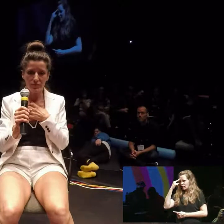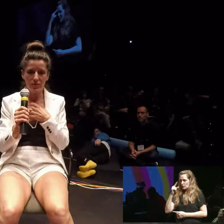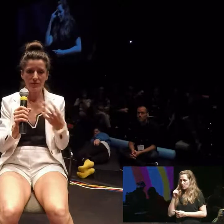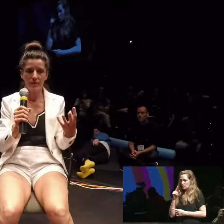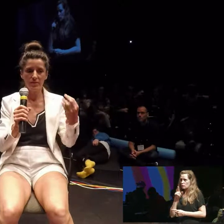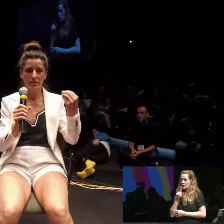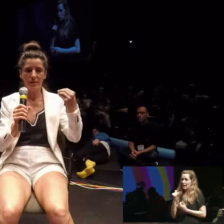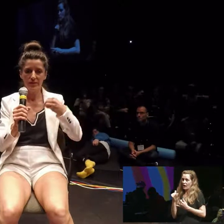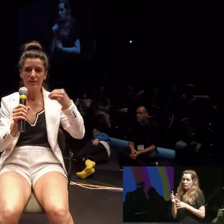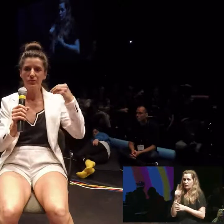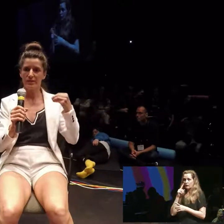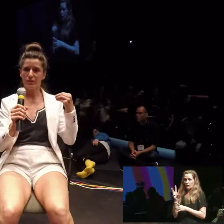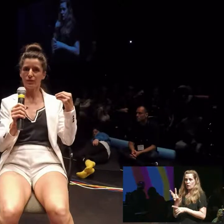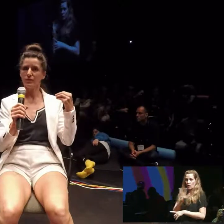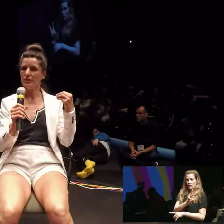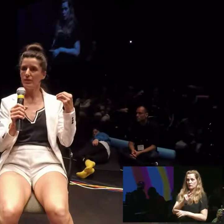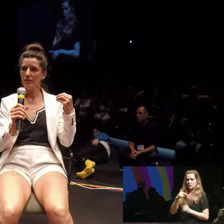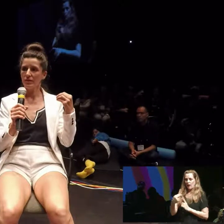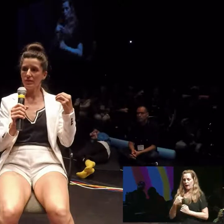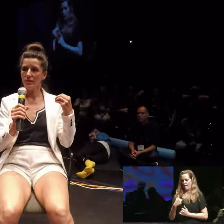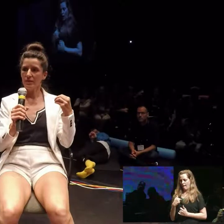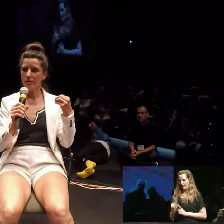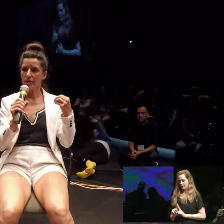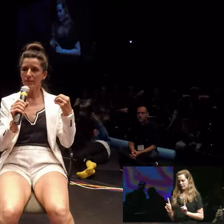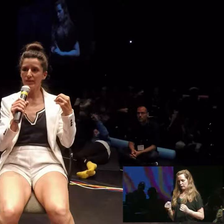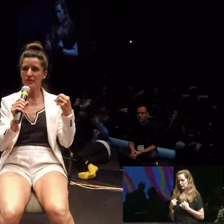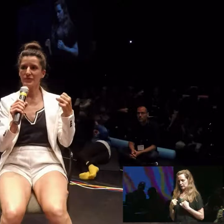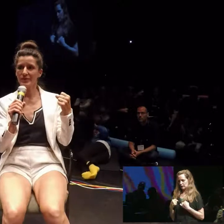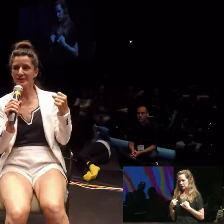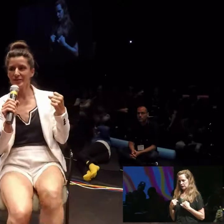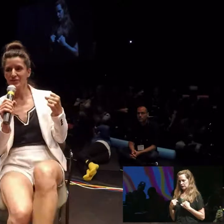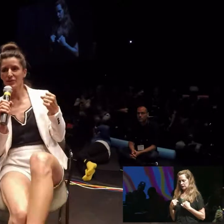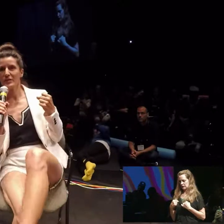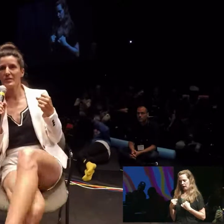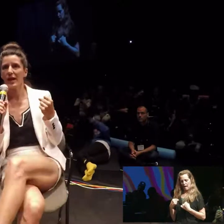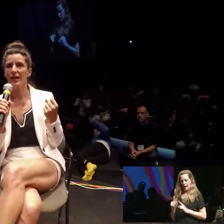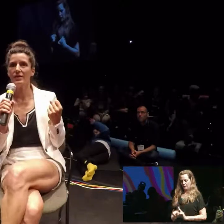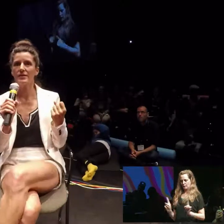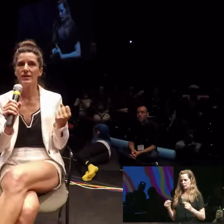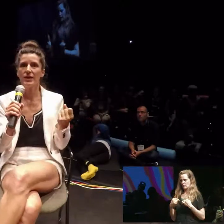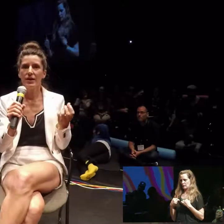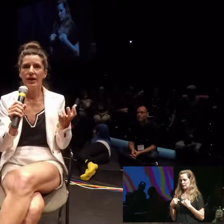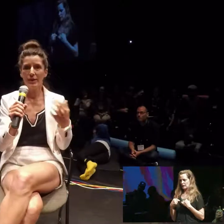idea that I'm I'm individually different I'm individually different and and then